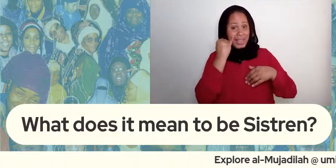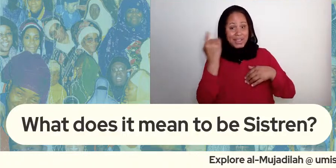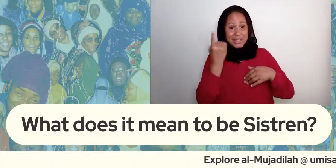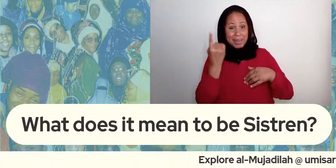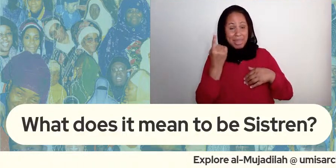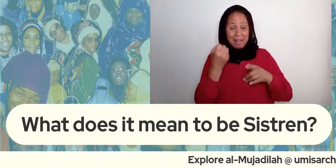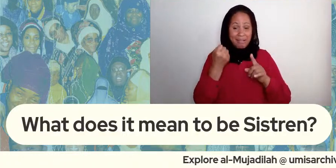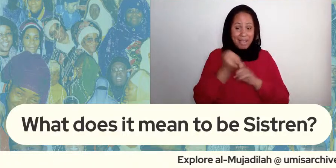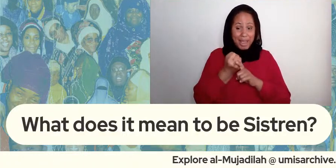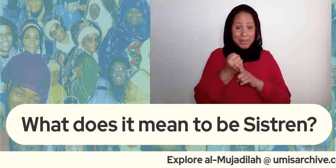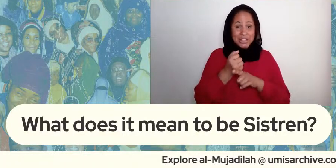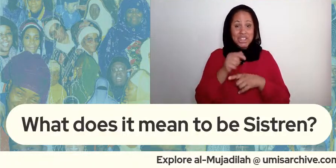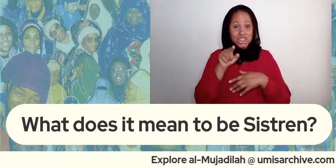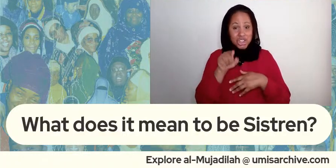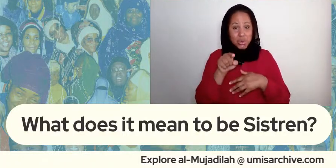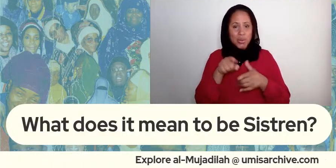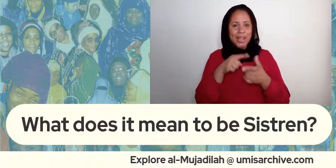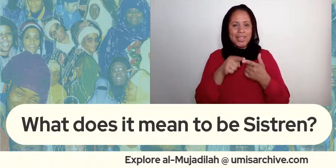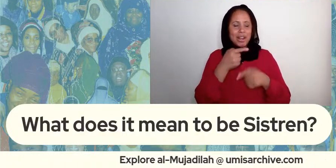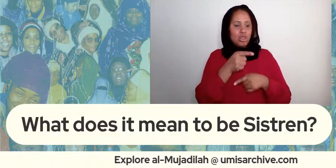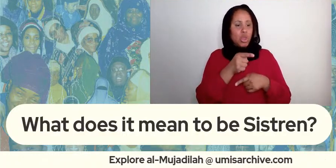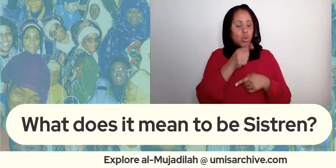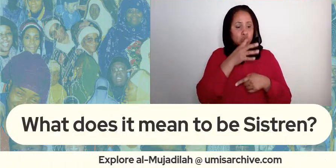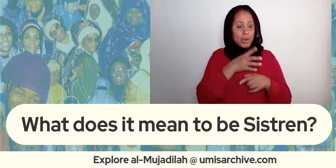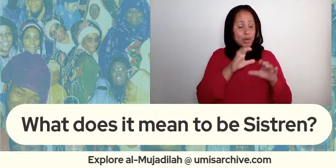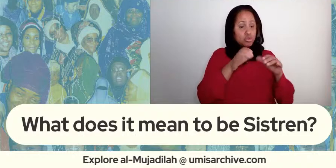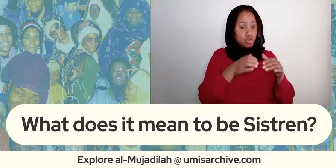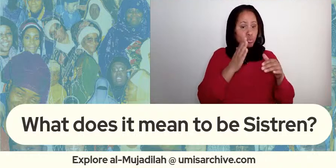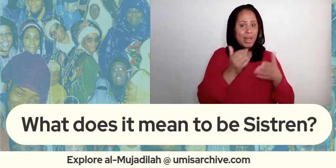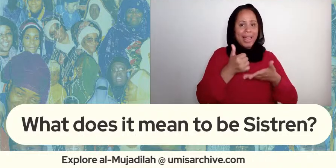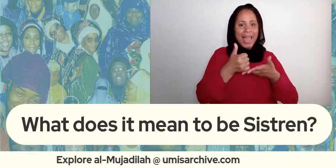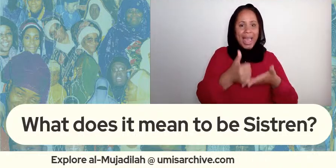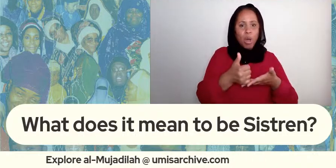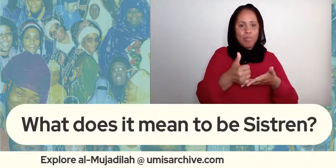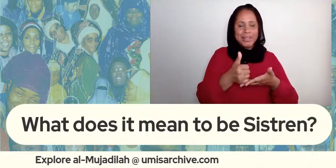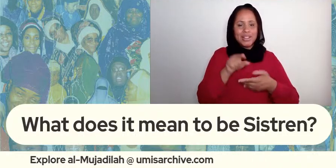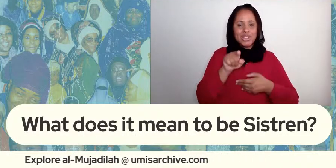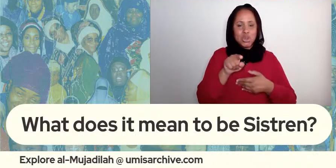commiserate with you right if you need that if you got to cover your rent they're going to spot you